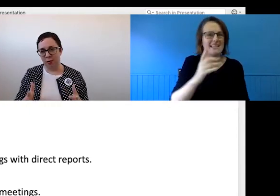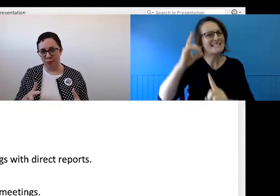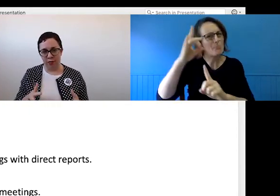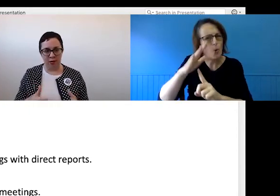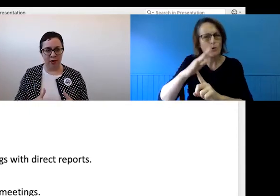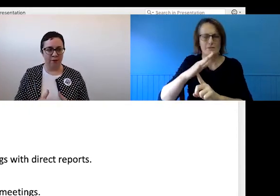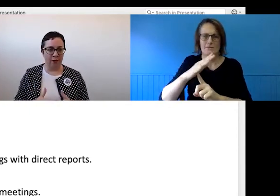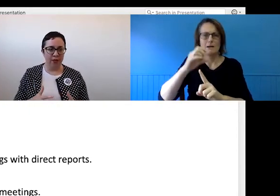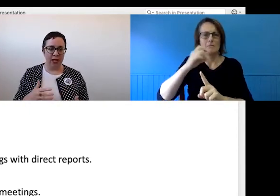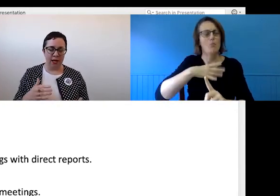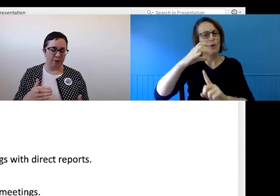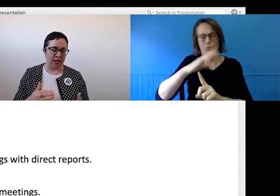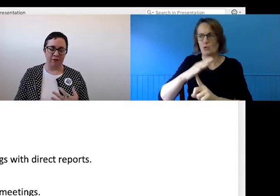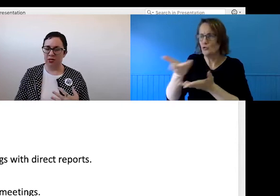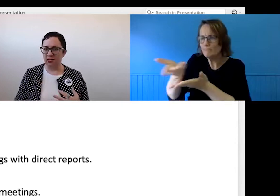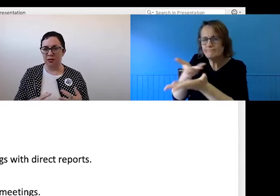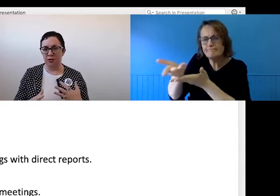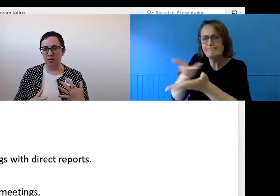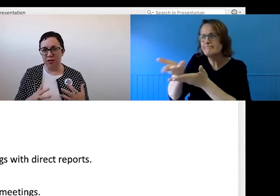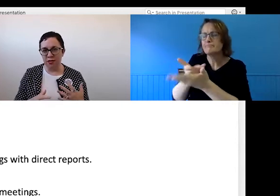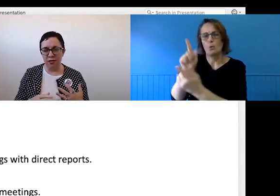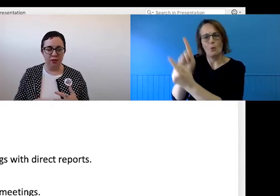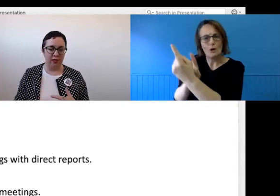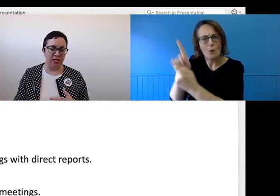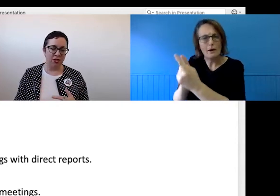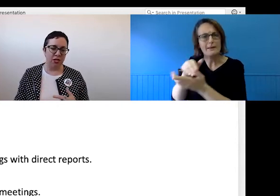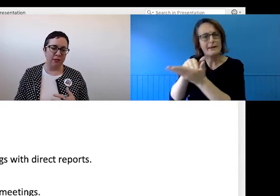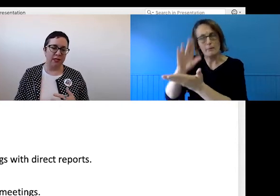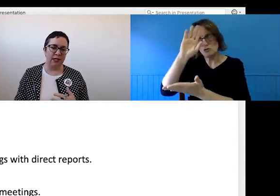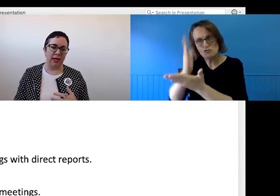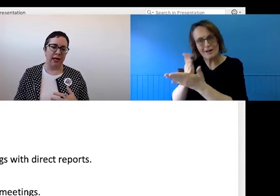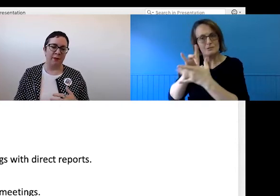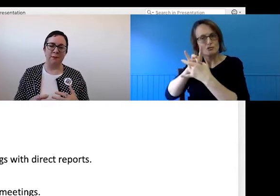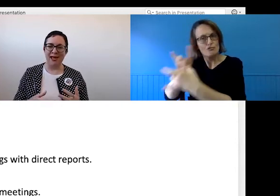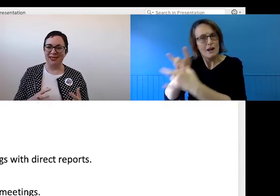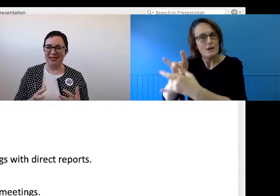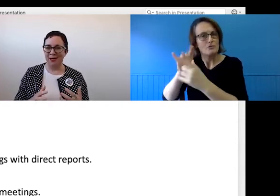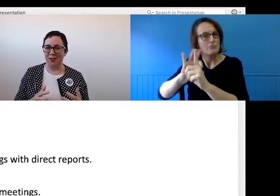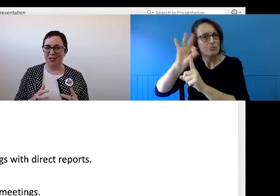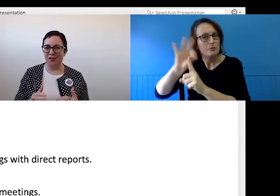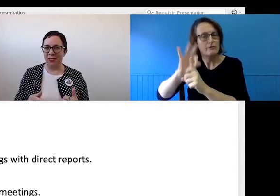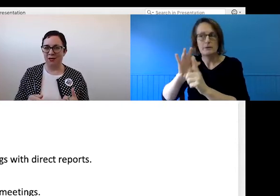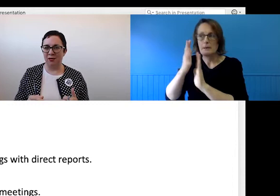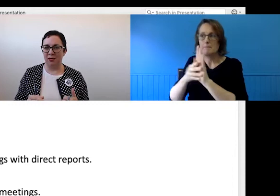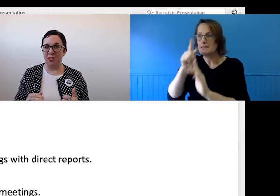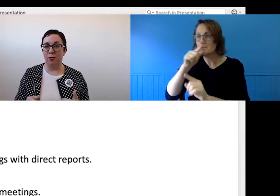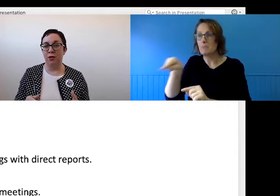important than ever. It fosters trust, and makes our team members feel supported.